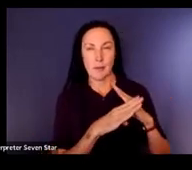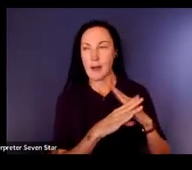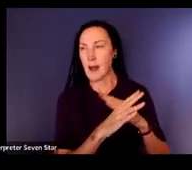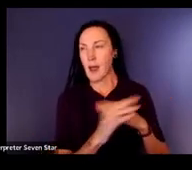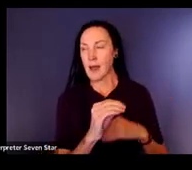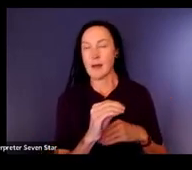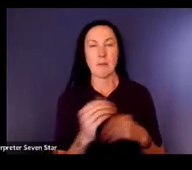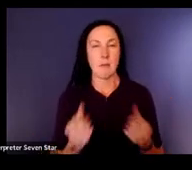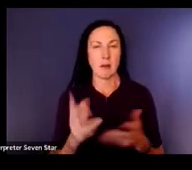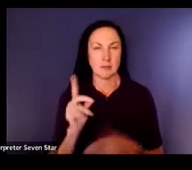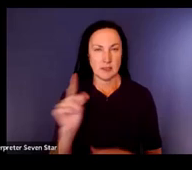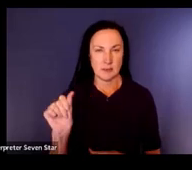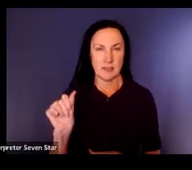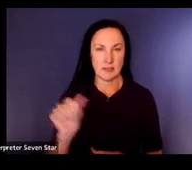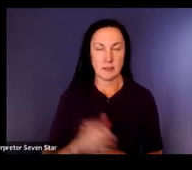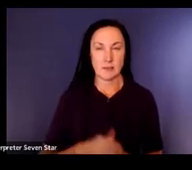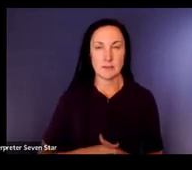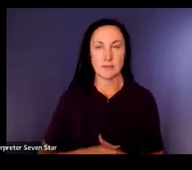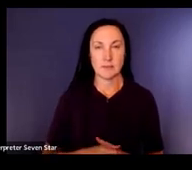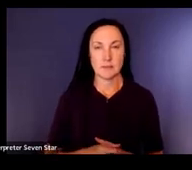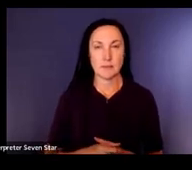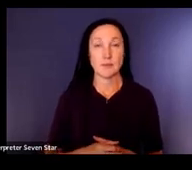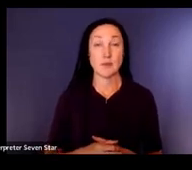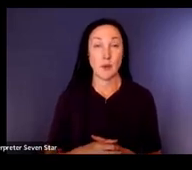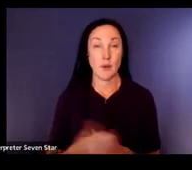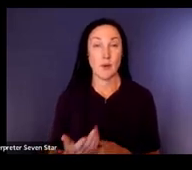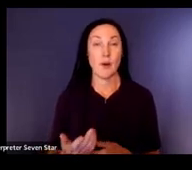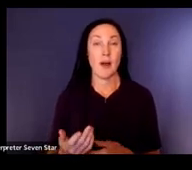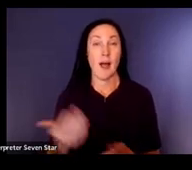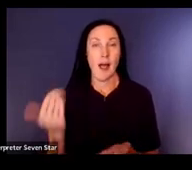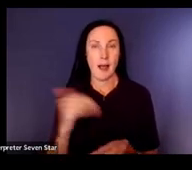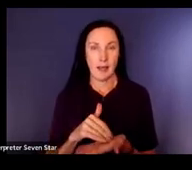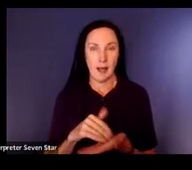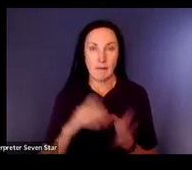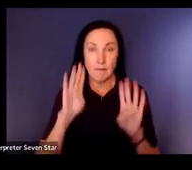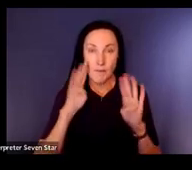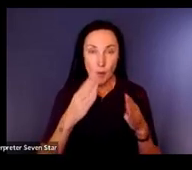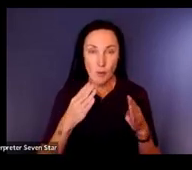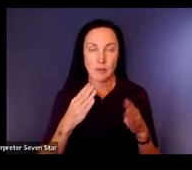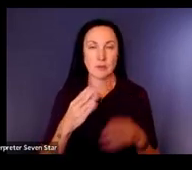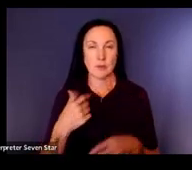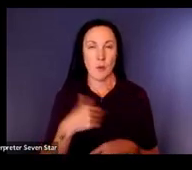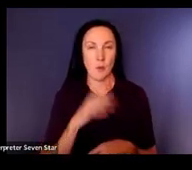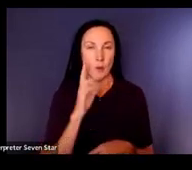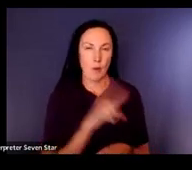it focuses on observing how children naturally interact with their environment, with other